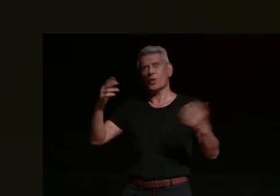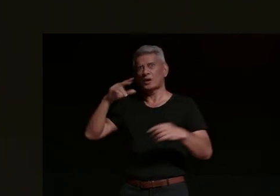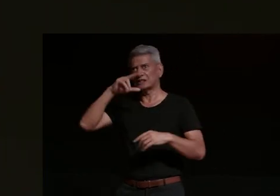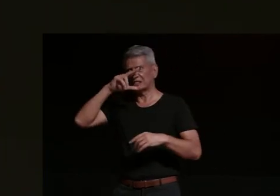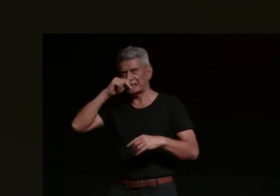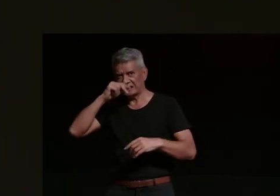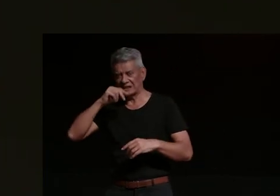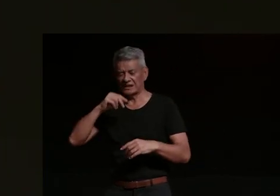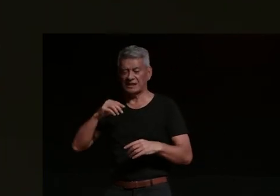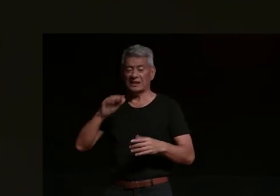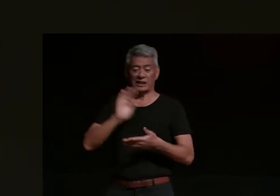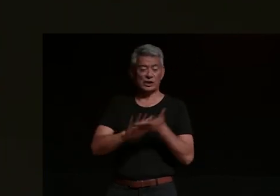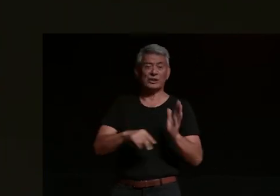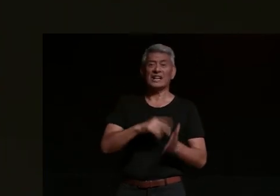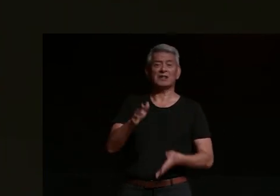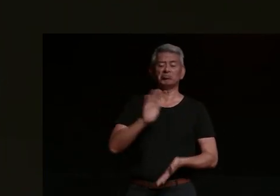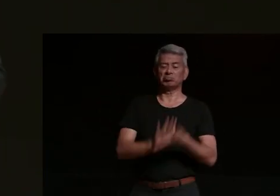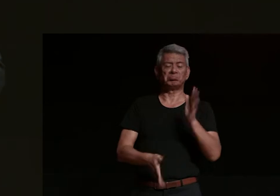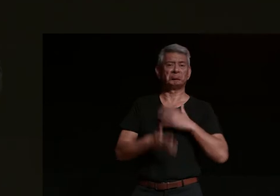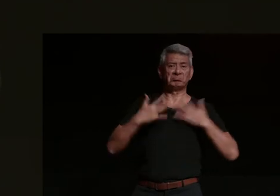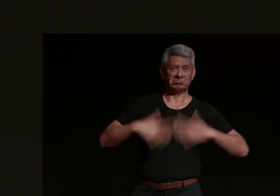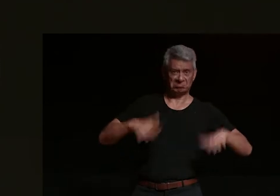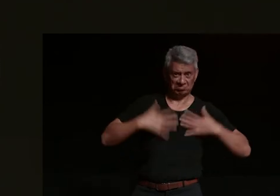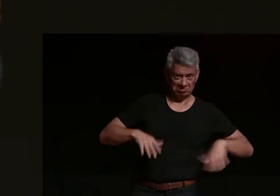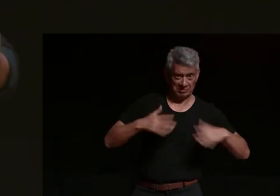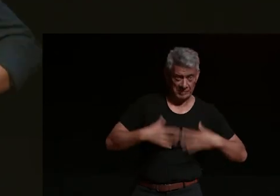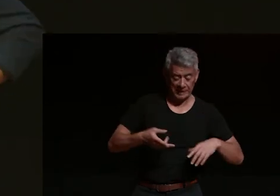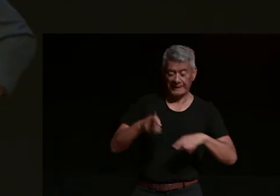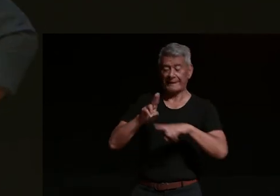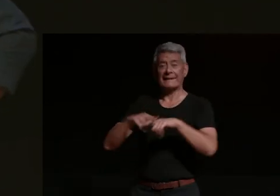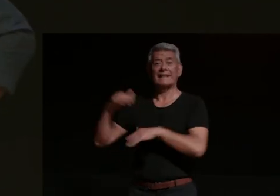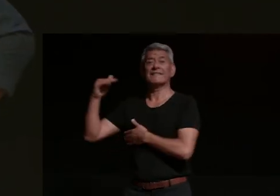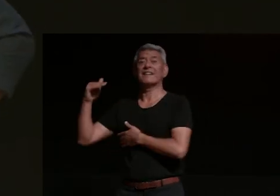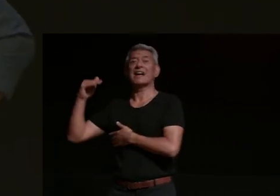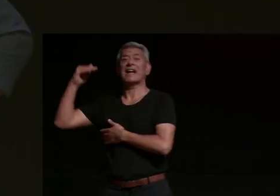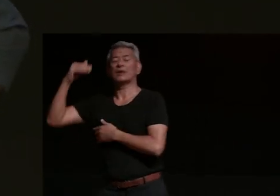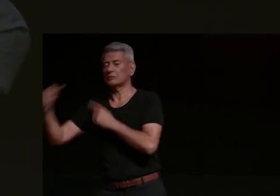off but as an adult when you get hit by a car i don't want to do this anymore i could have